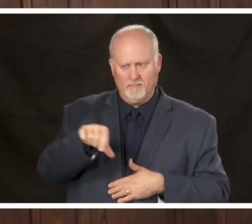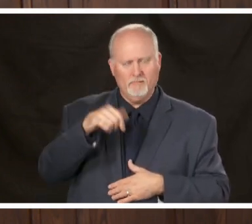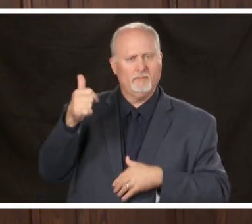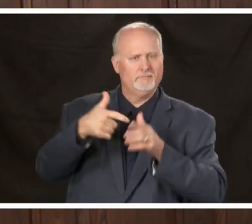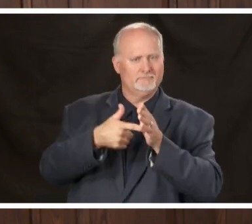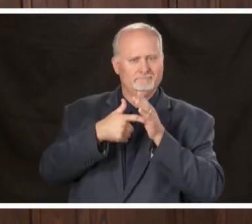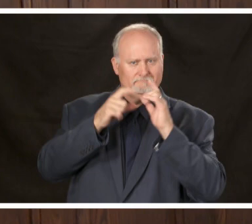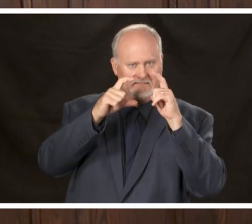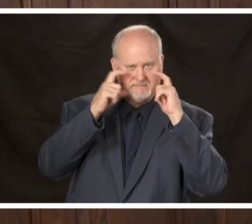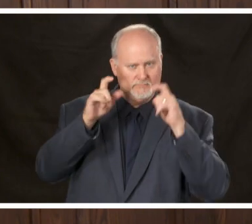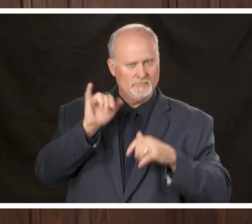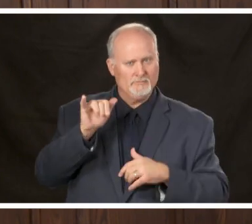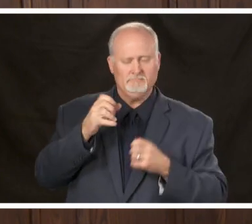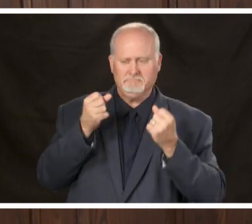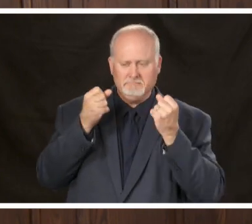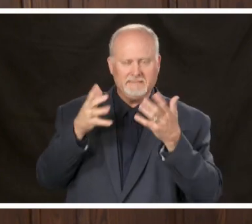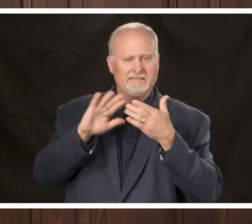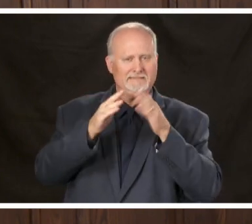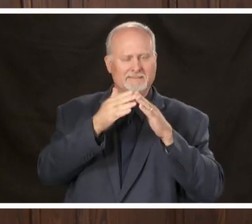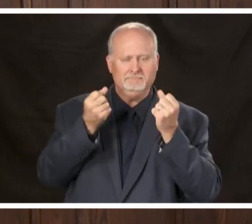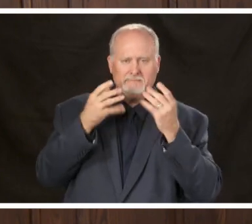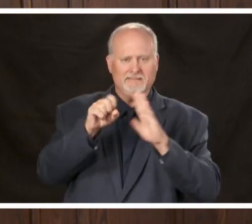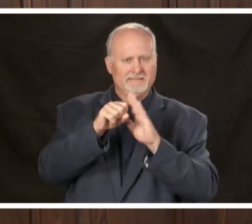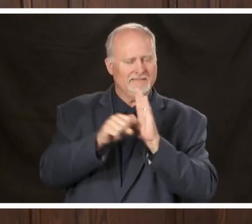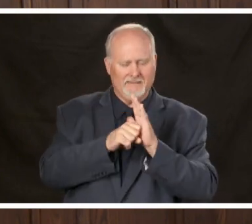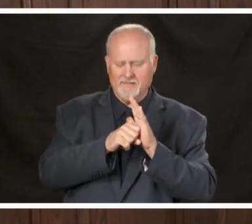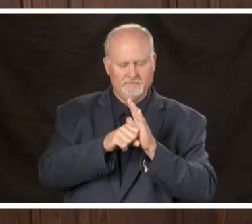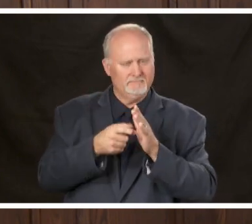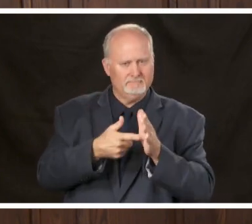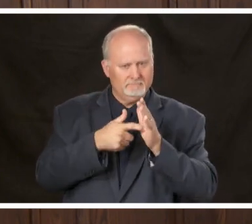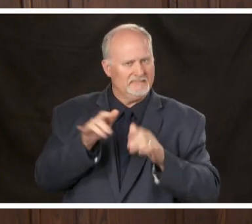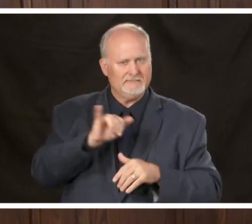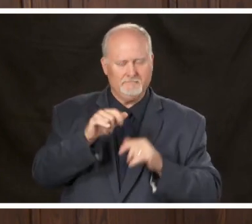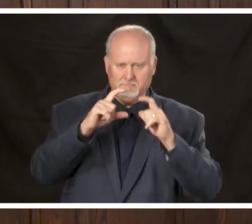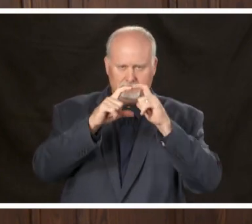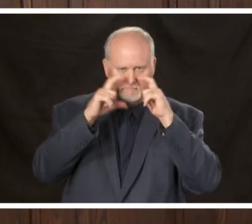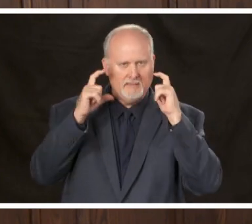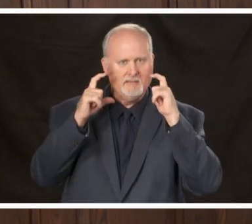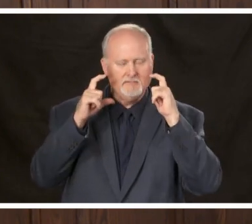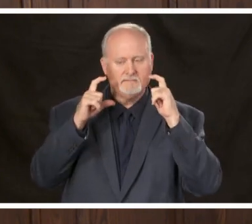many cities and states that have done done this and those recommendations were